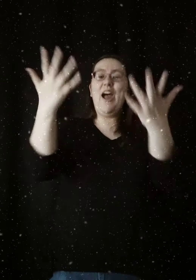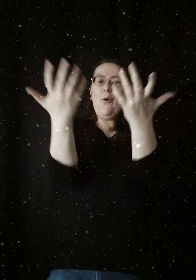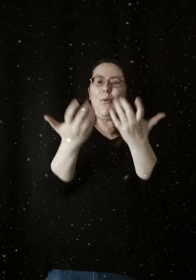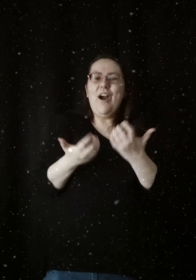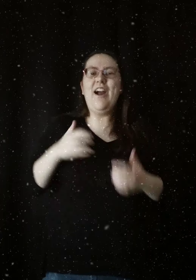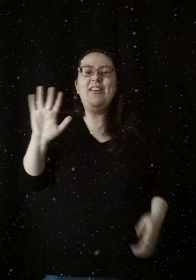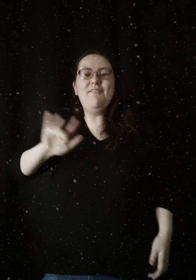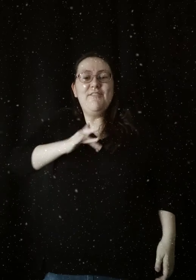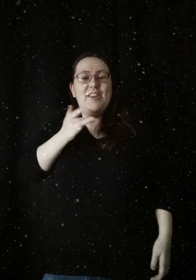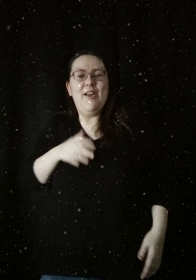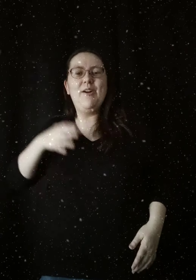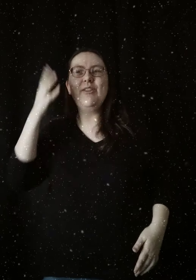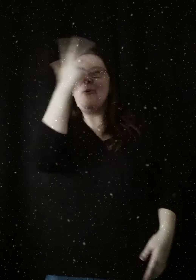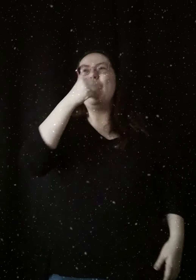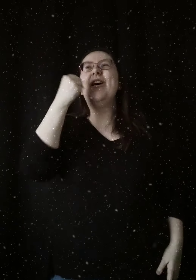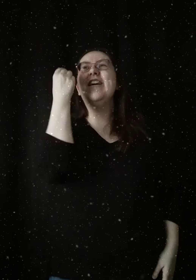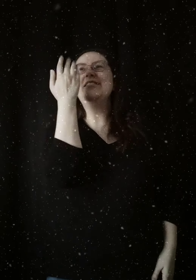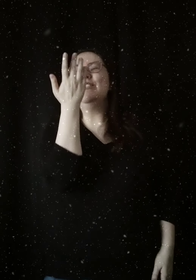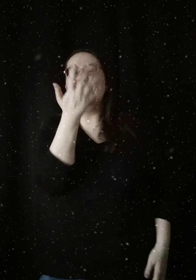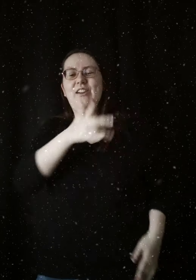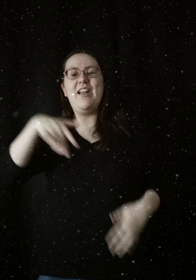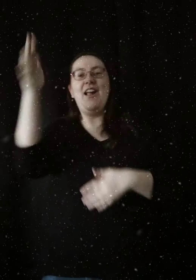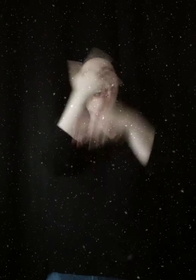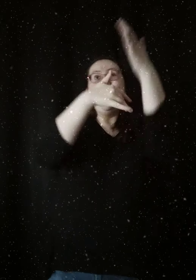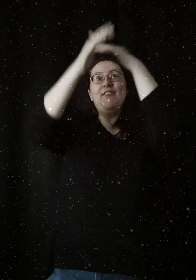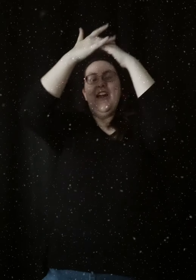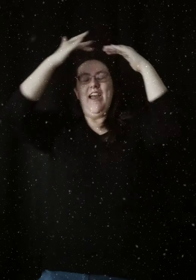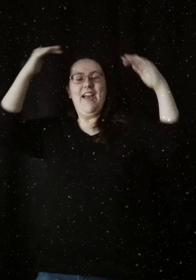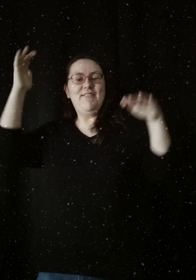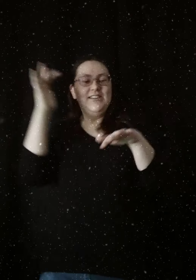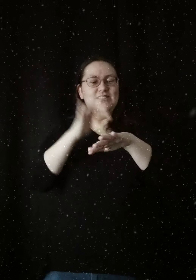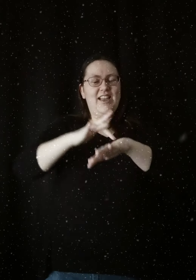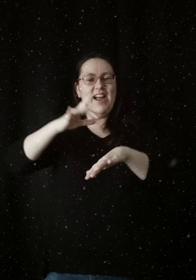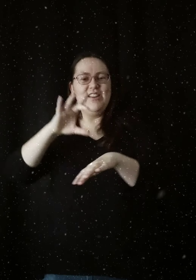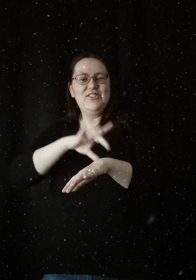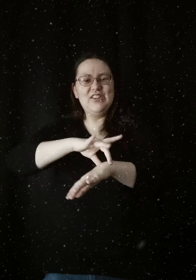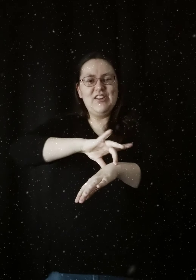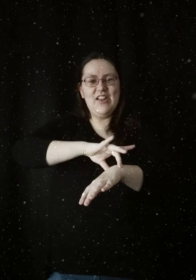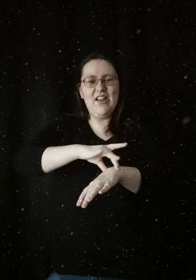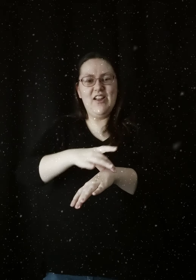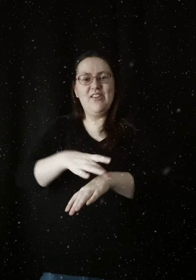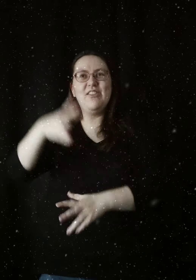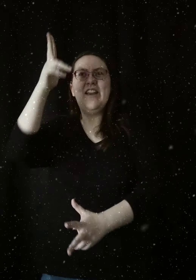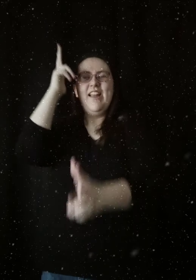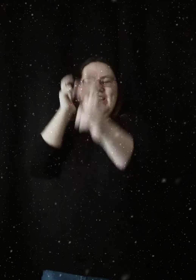God I wanna feel the wonder Of heaven touching earth